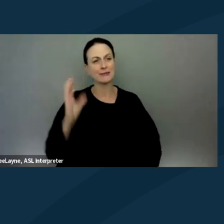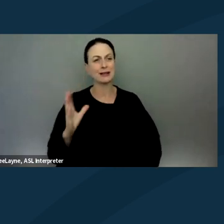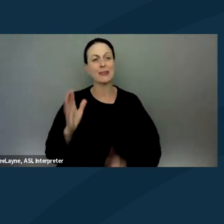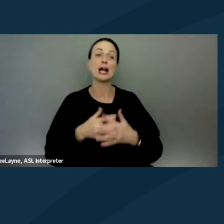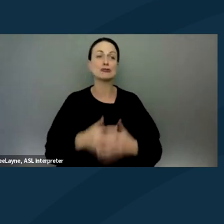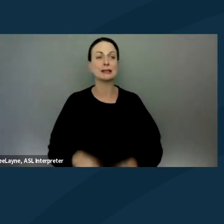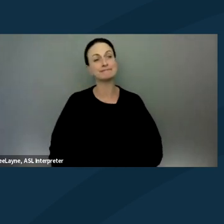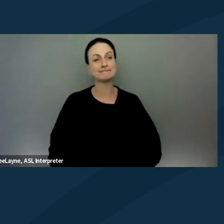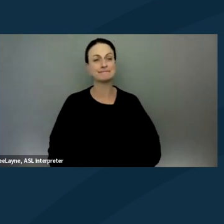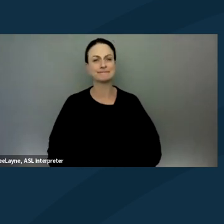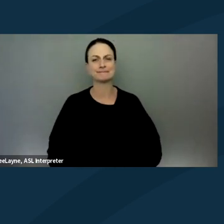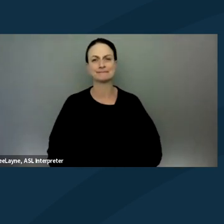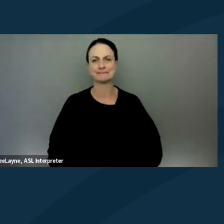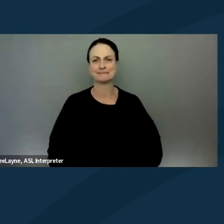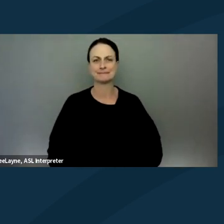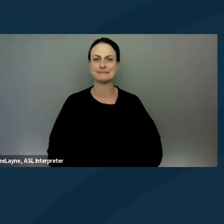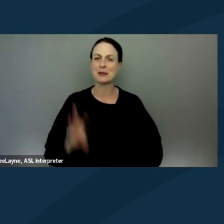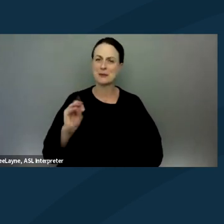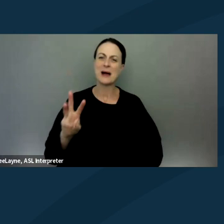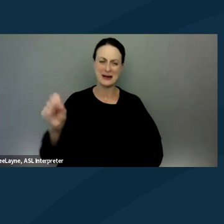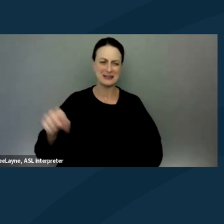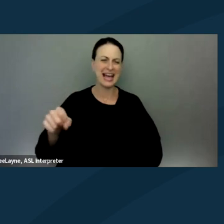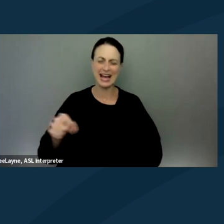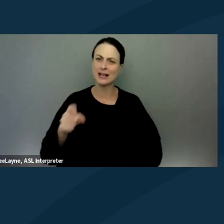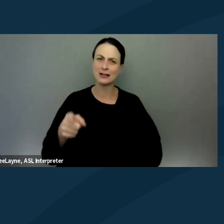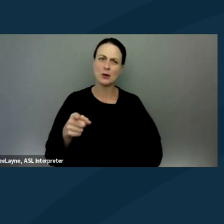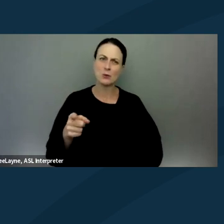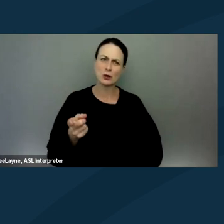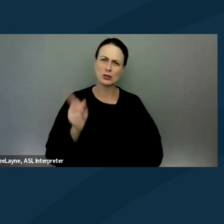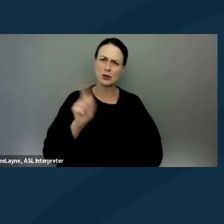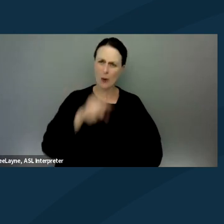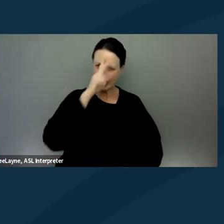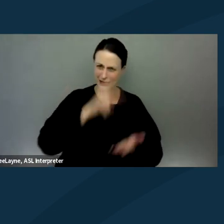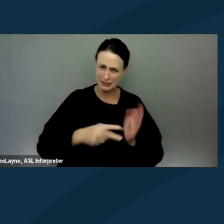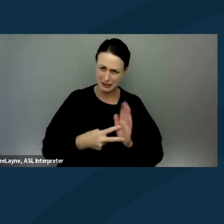so, yeah. Wow. Yeah, were you going out there with the intent to get arrested?